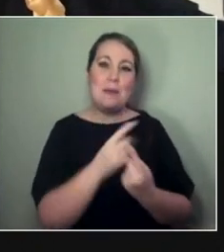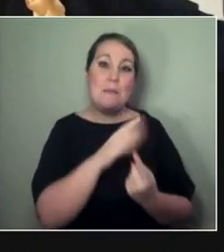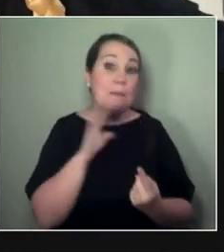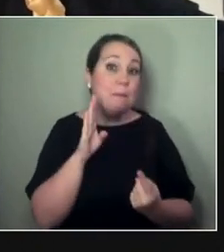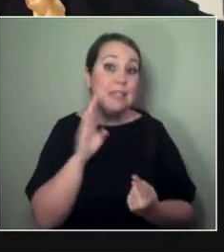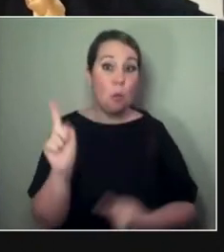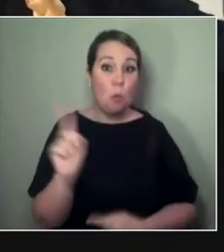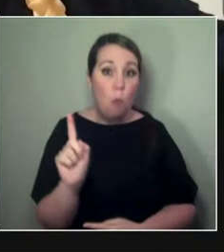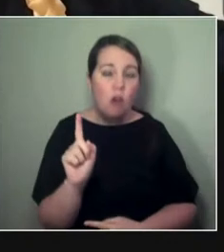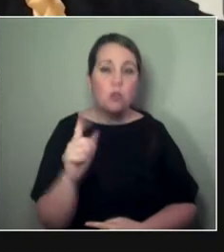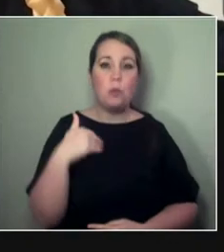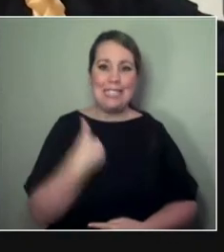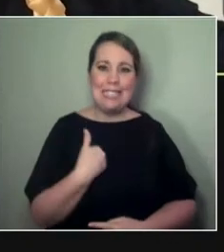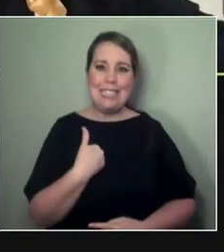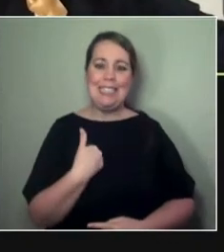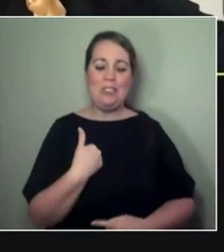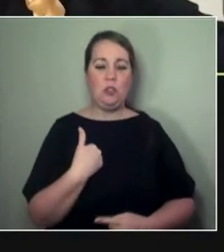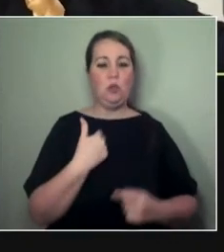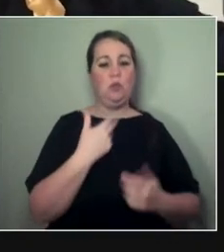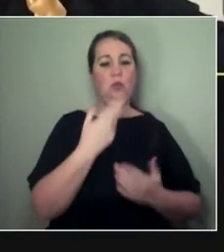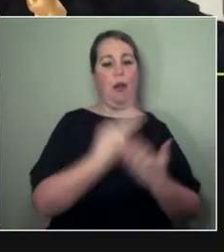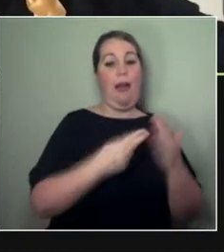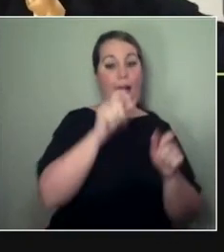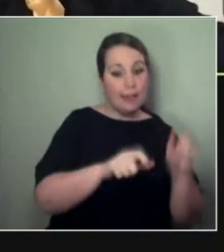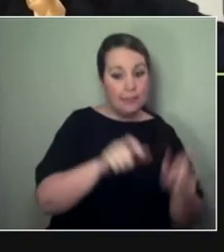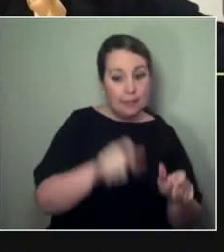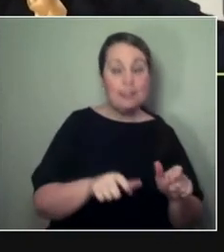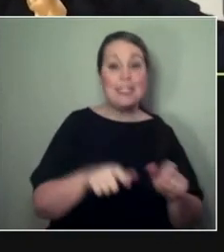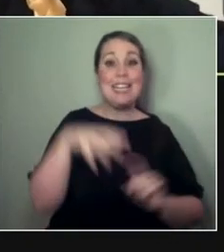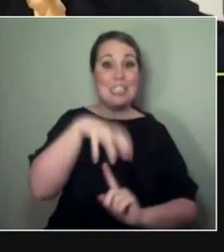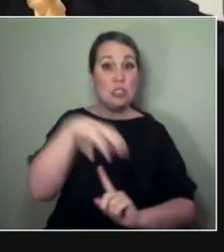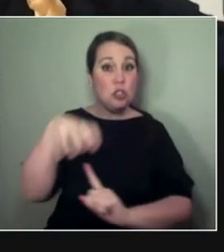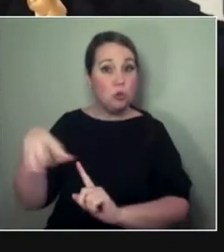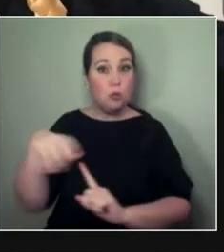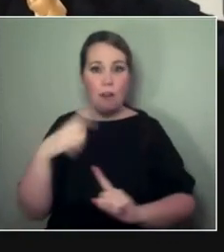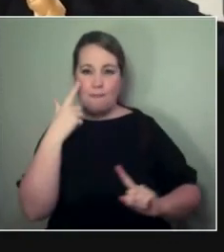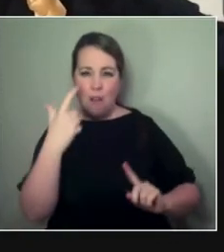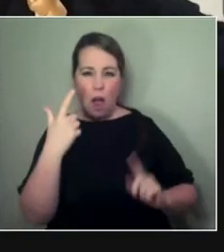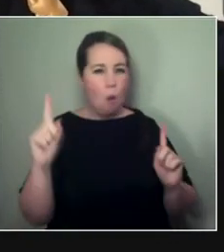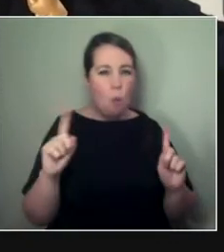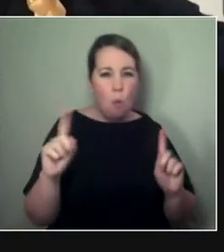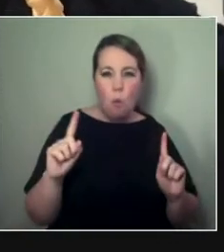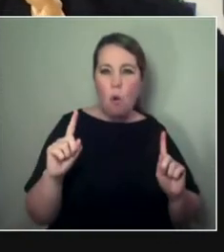is finding ways to work on what we value, to reassess,